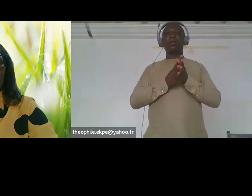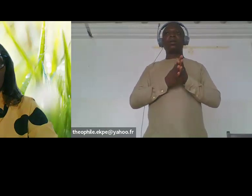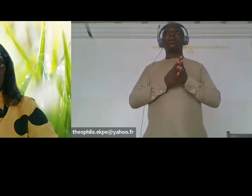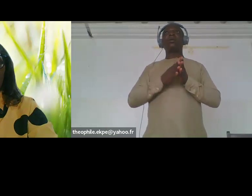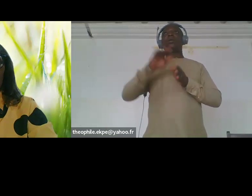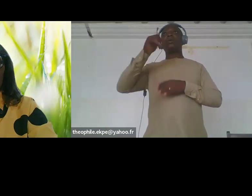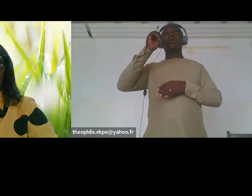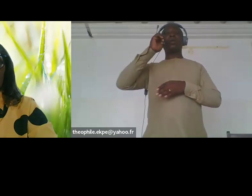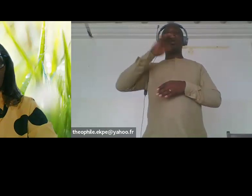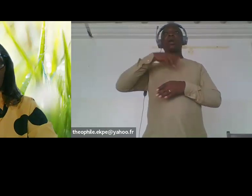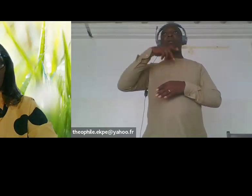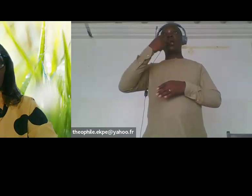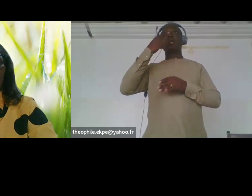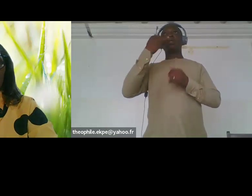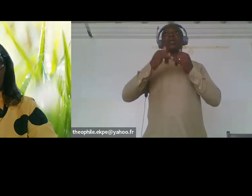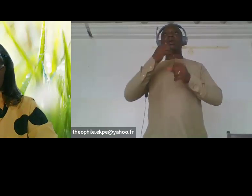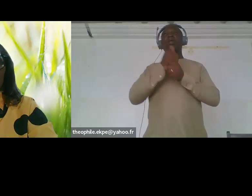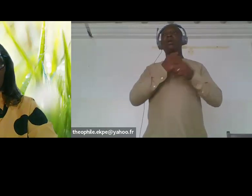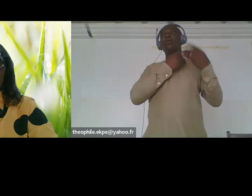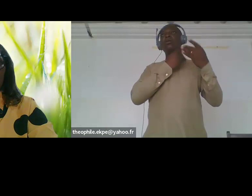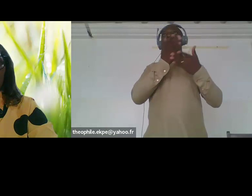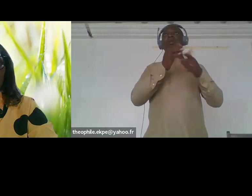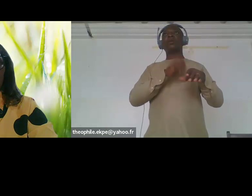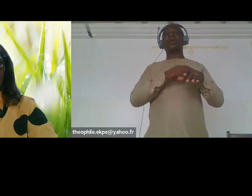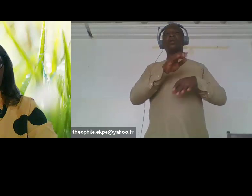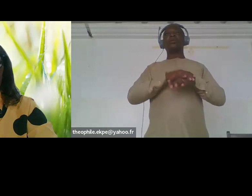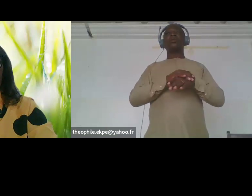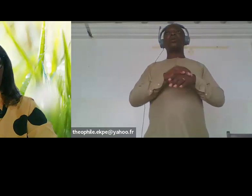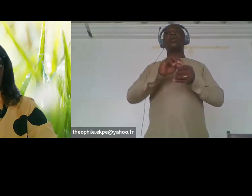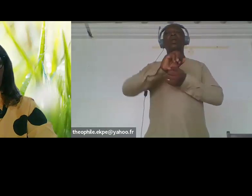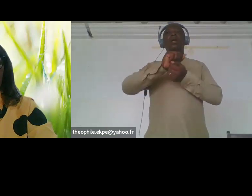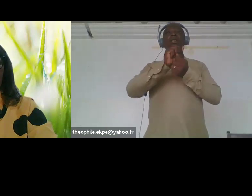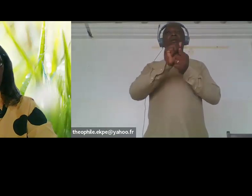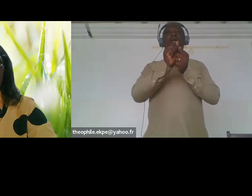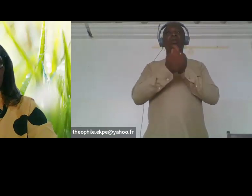derniers temps depuis quelques temps sur justement l'adaptation au changement